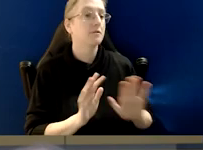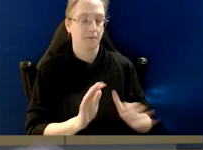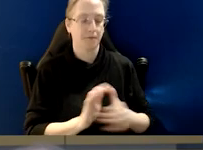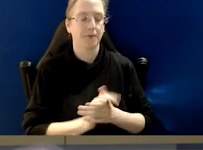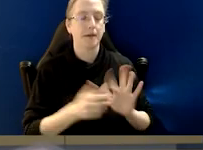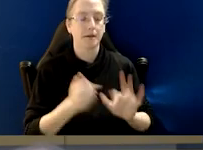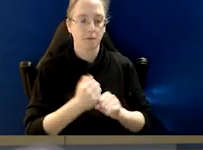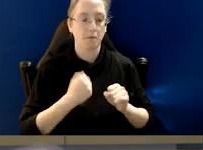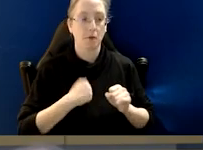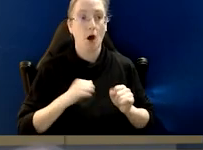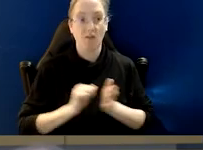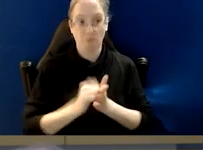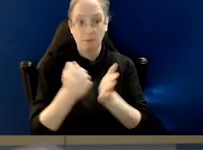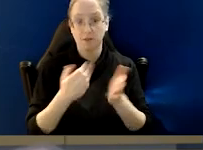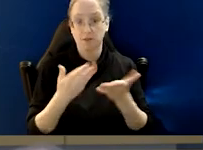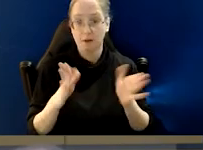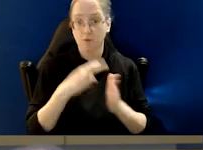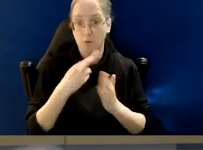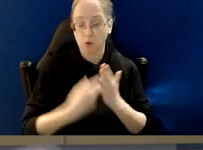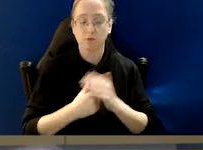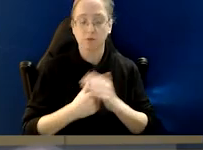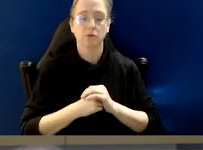So for example, I put out public reports, I mean,